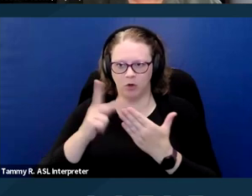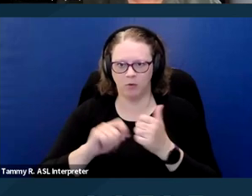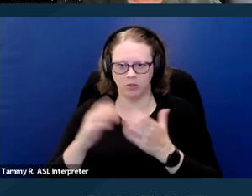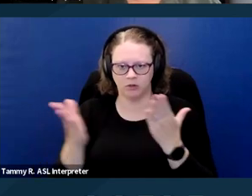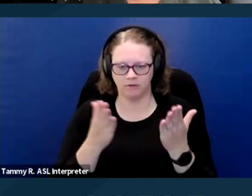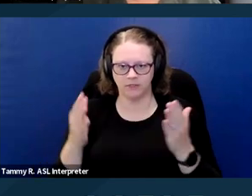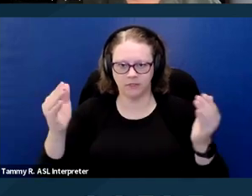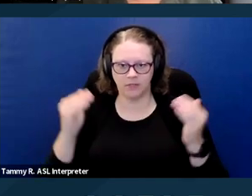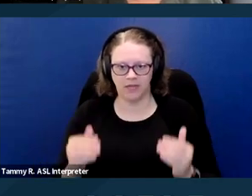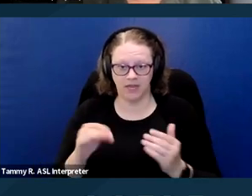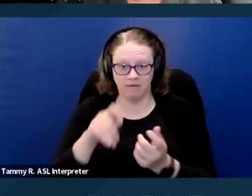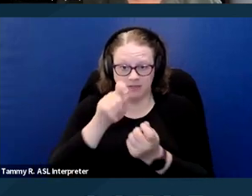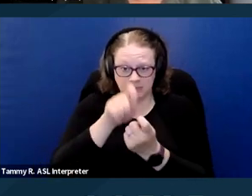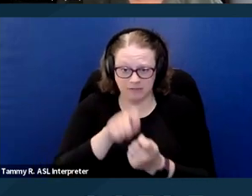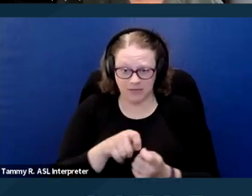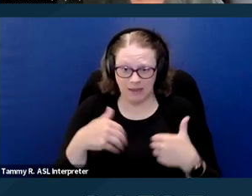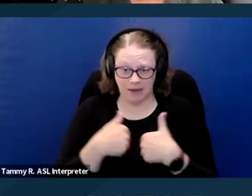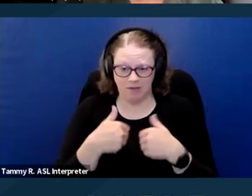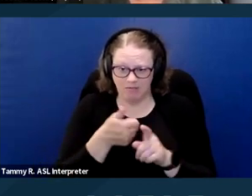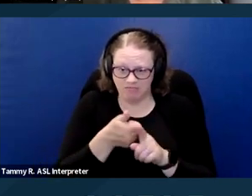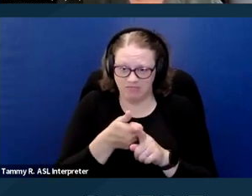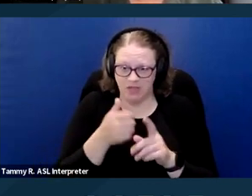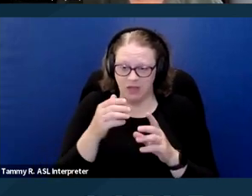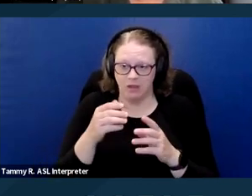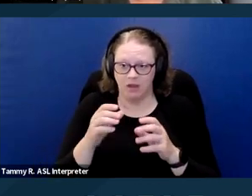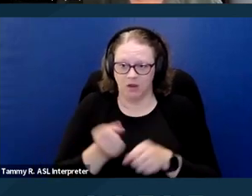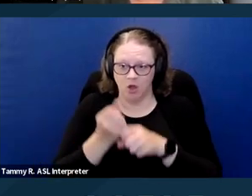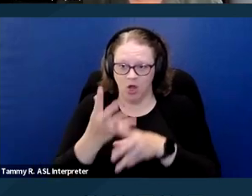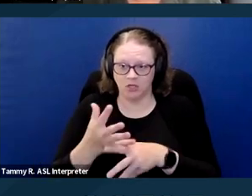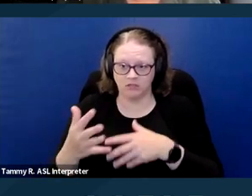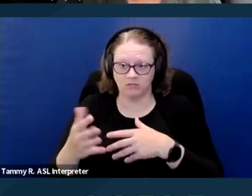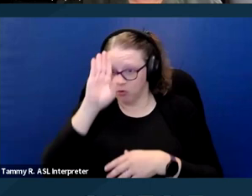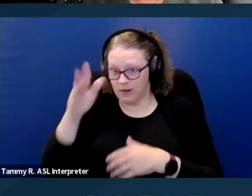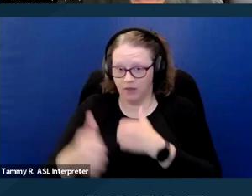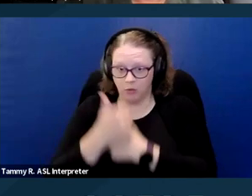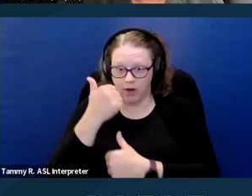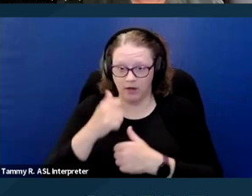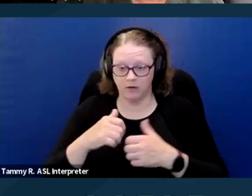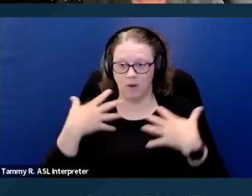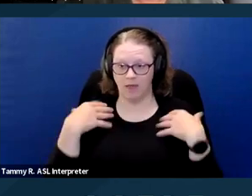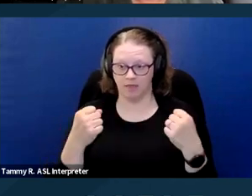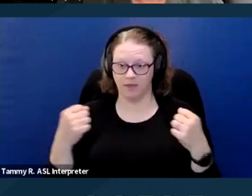And we'll talk about that a little further. Direct threat to the health or safety of others that can't be reduced